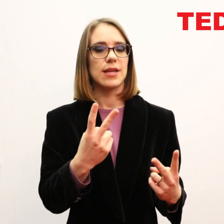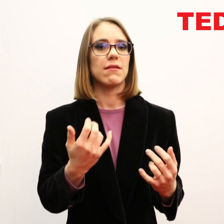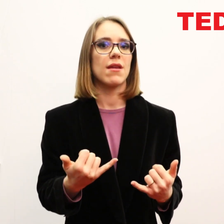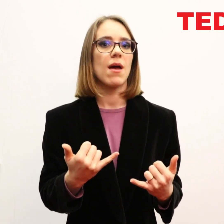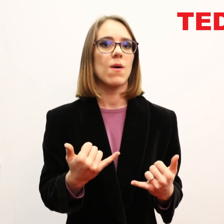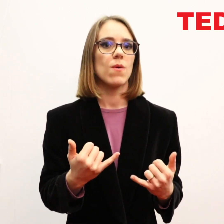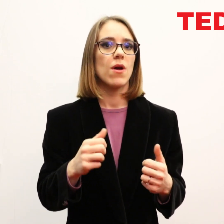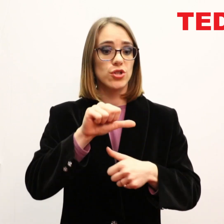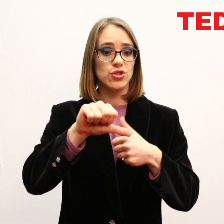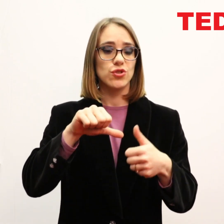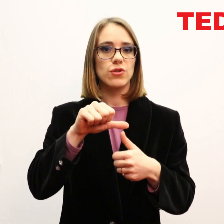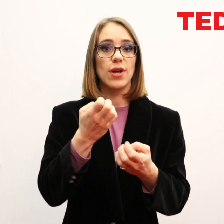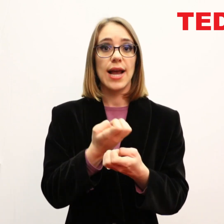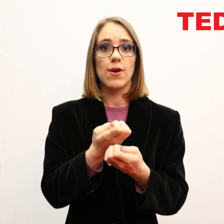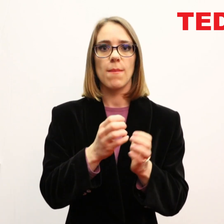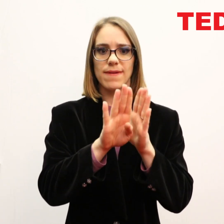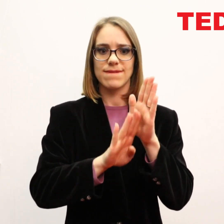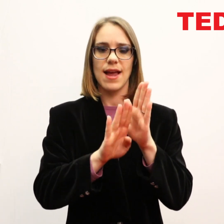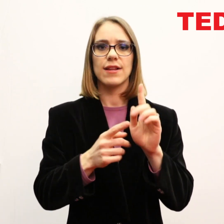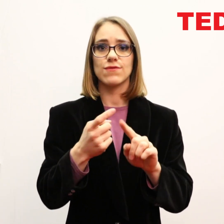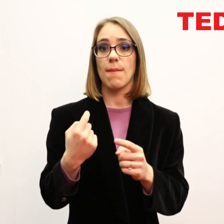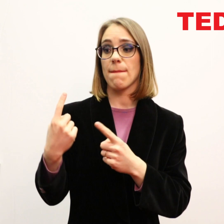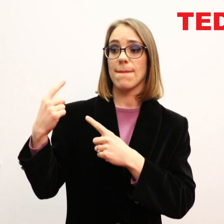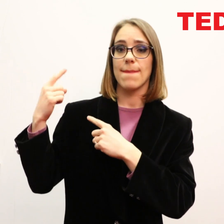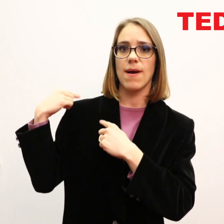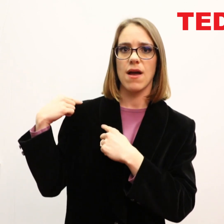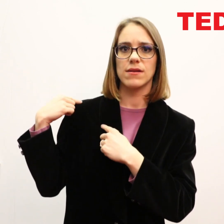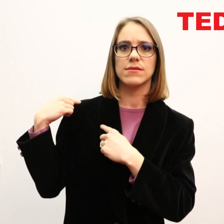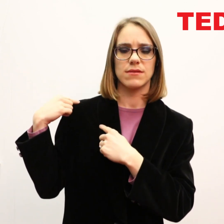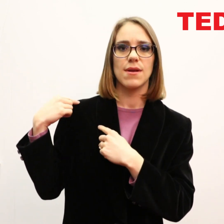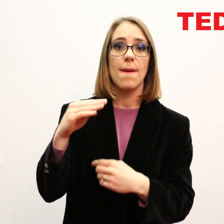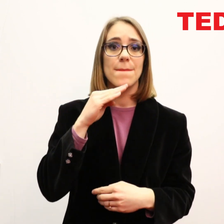We are experiencing the social and economic pitfall of previous failures.